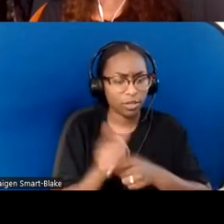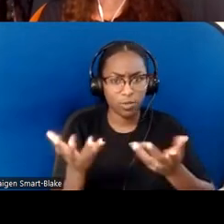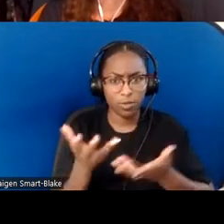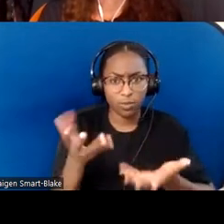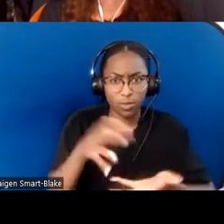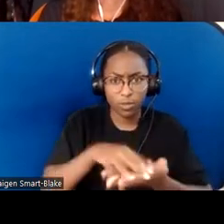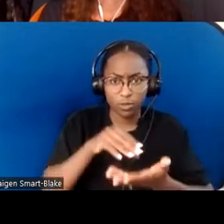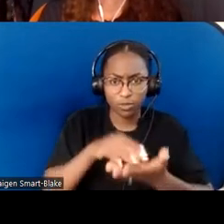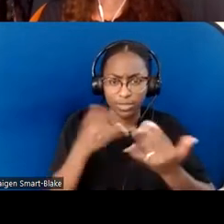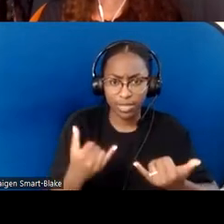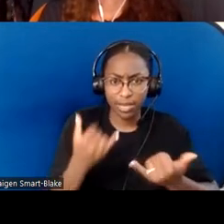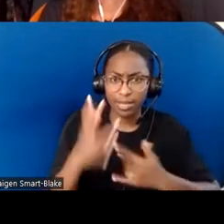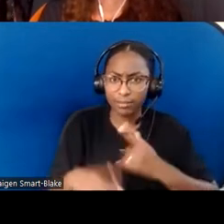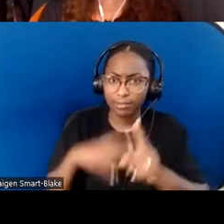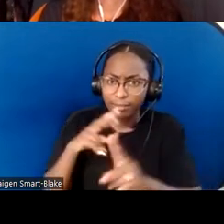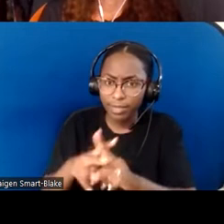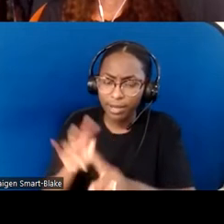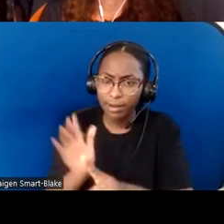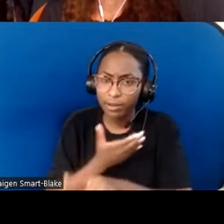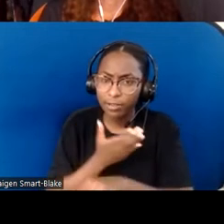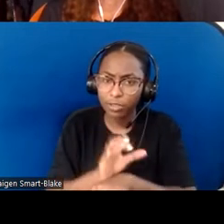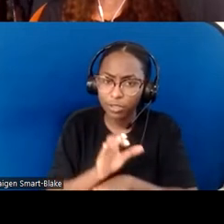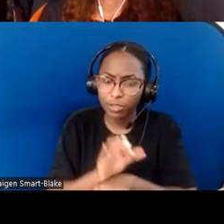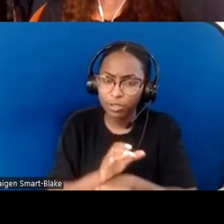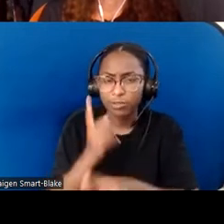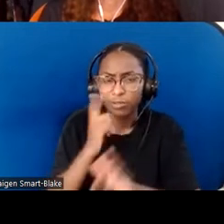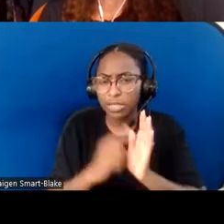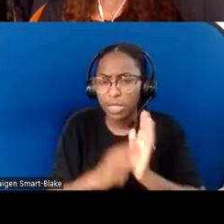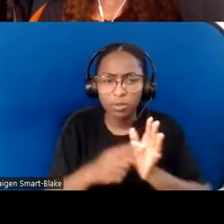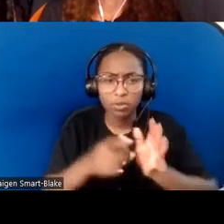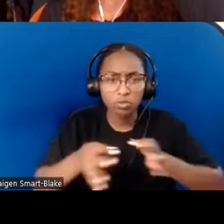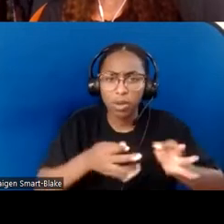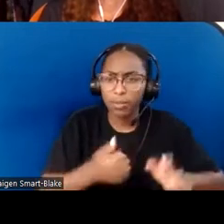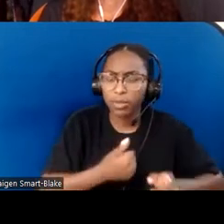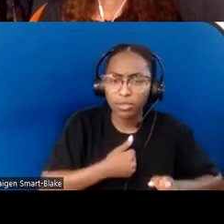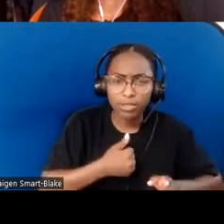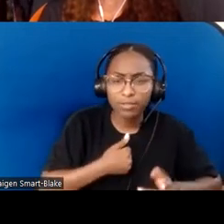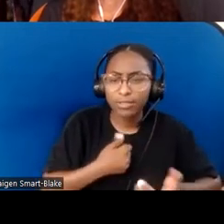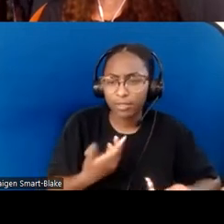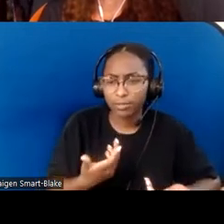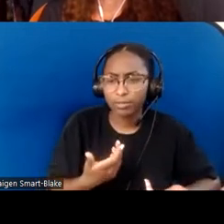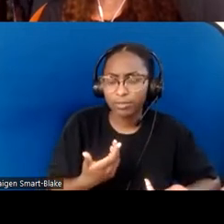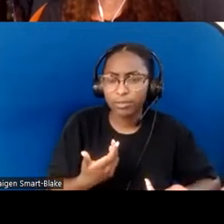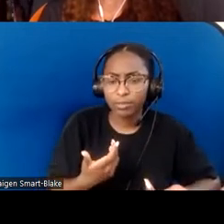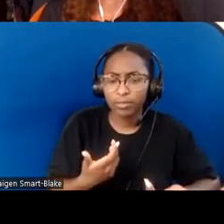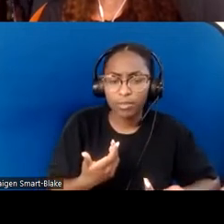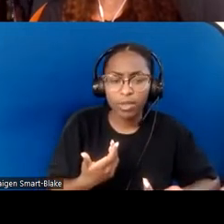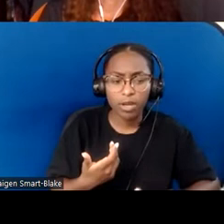in terms of describing things, describing ourself?" Anticipate there's somebody on the phone. I'm glad you pointed that out today. There's somebody